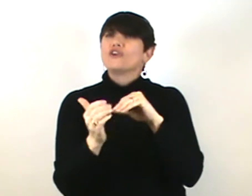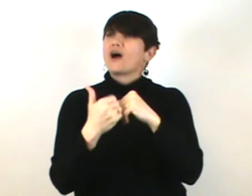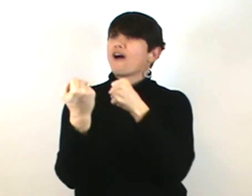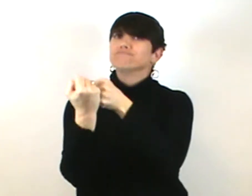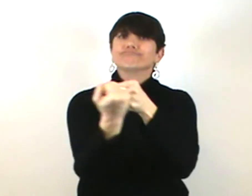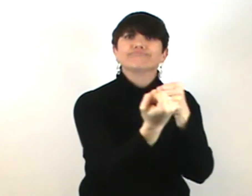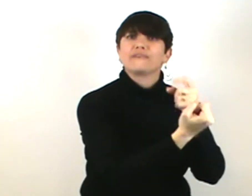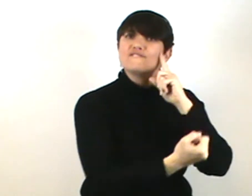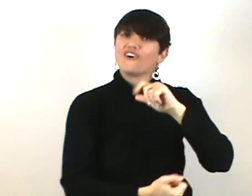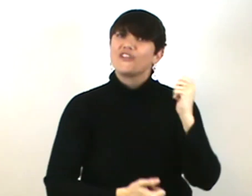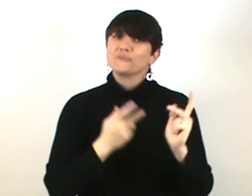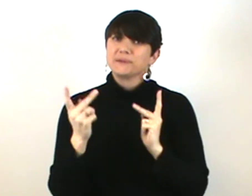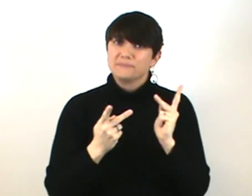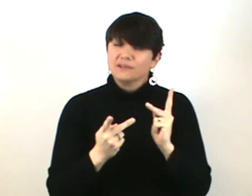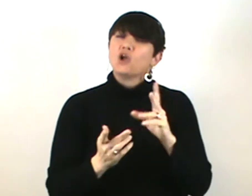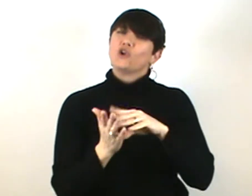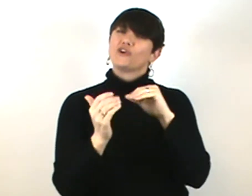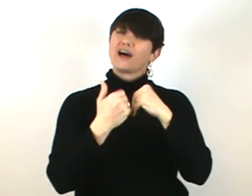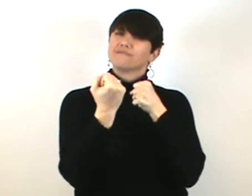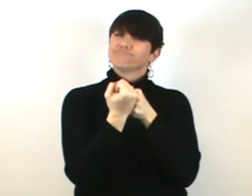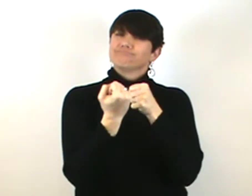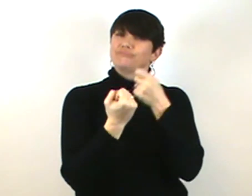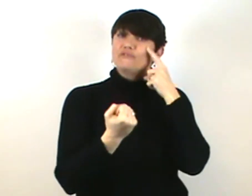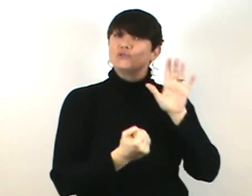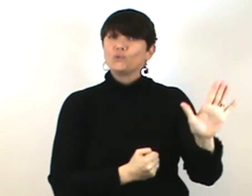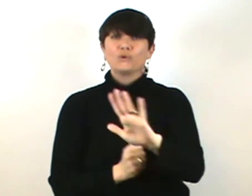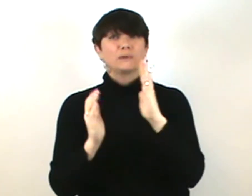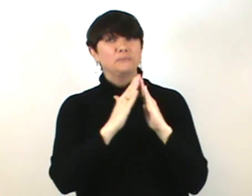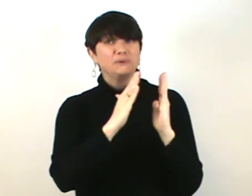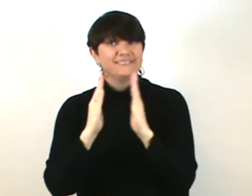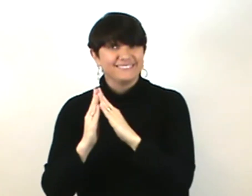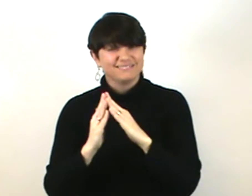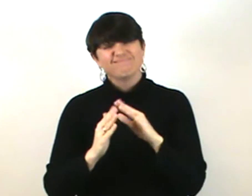Learn how to advocate for other people? Learn how to advocate for your community